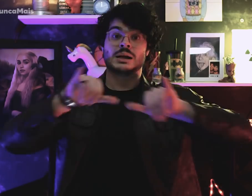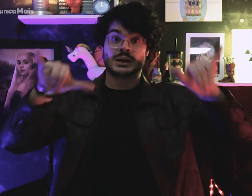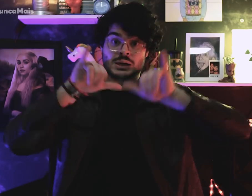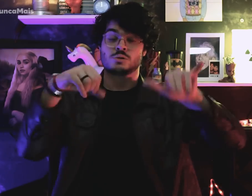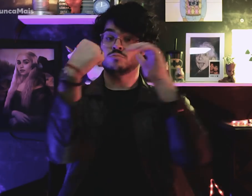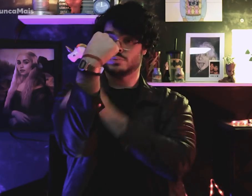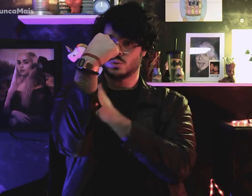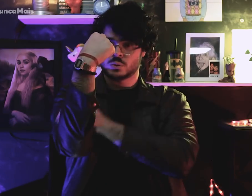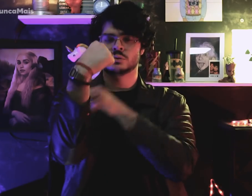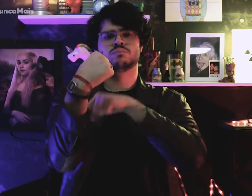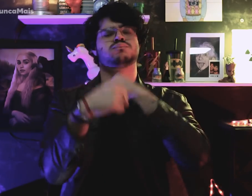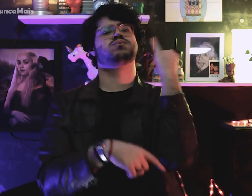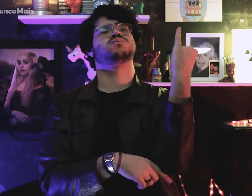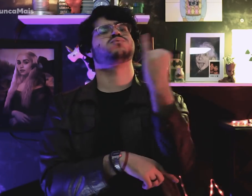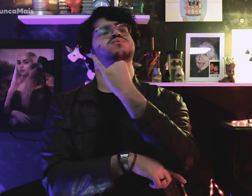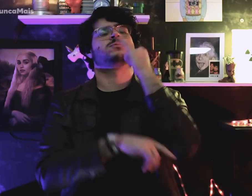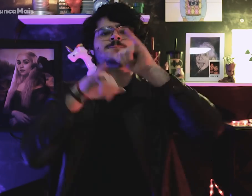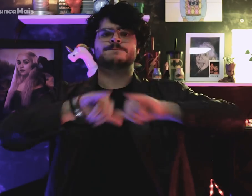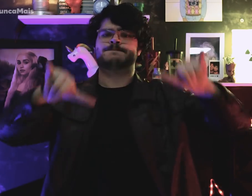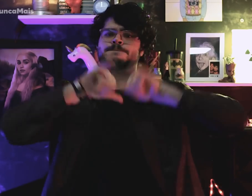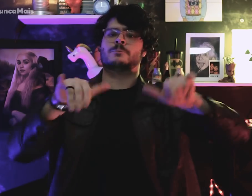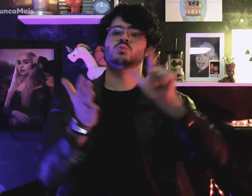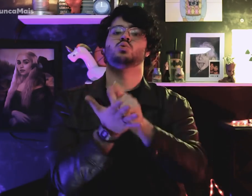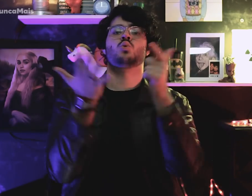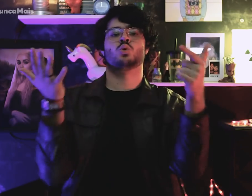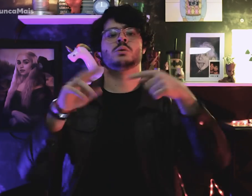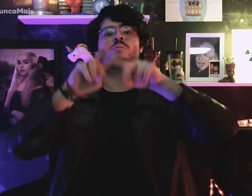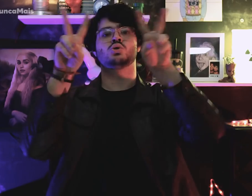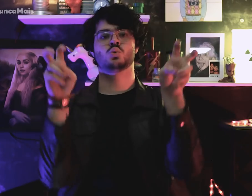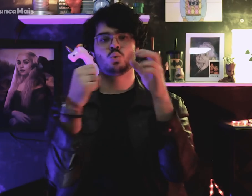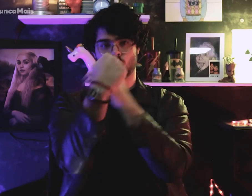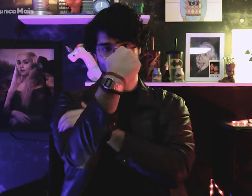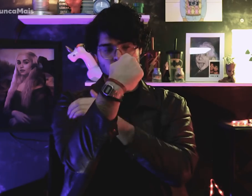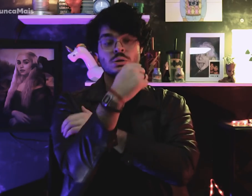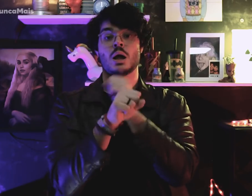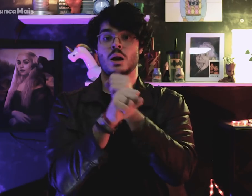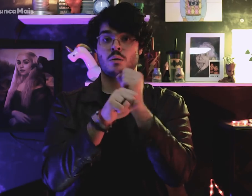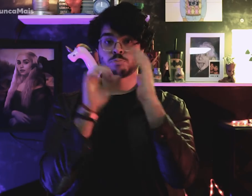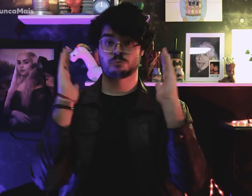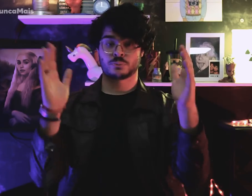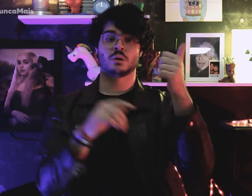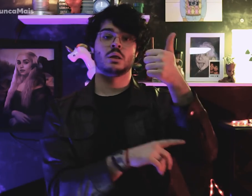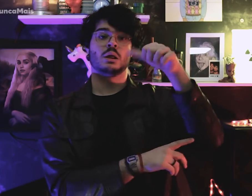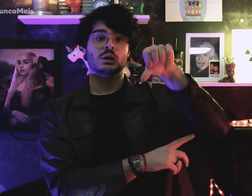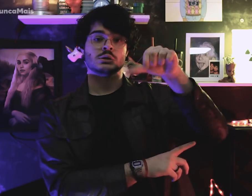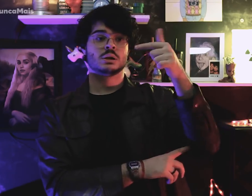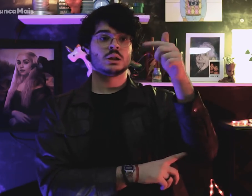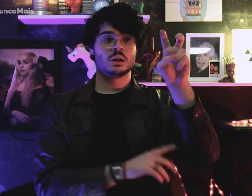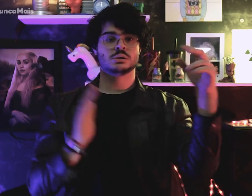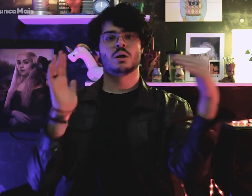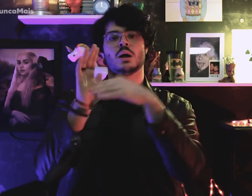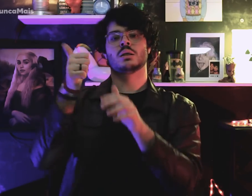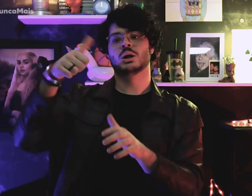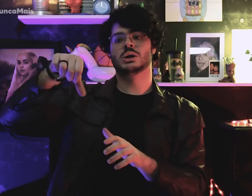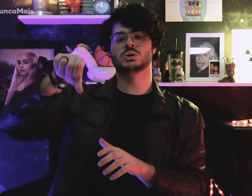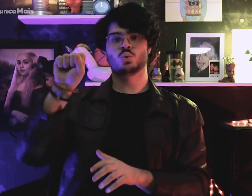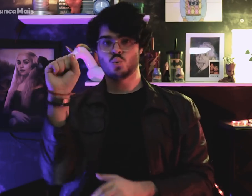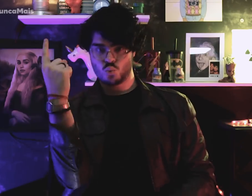A imprensa começou a publicar sobre o feminismo em importantes jornais da imprensa alternativa entre os anos de 1975 a 1981.